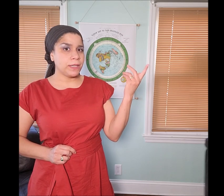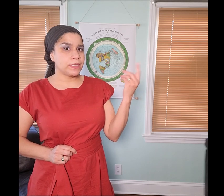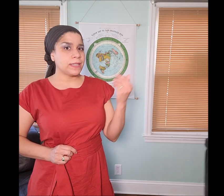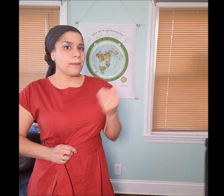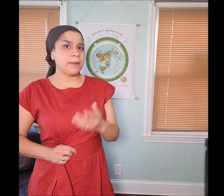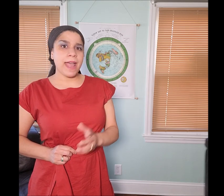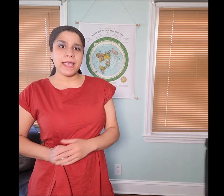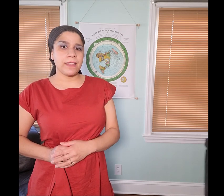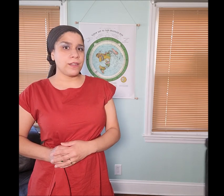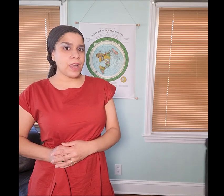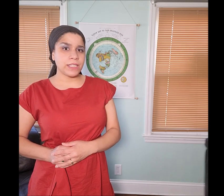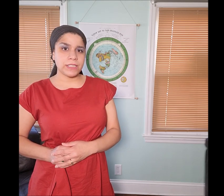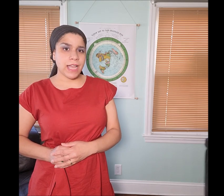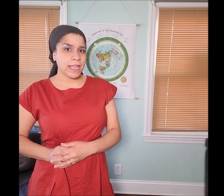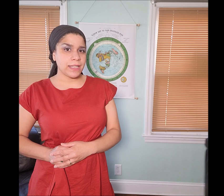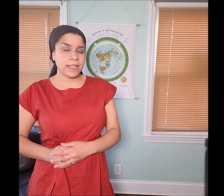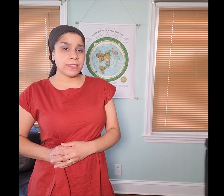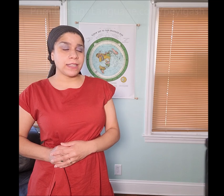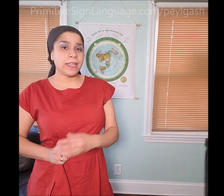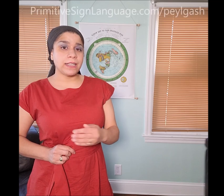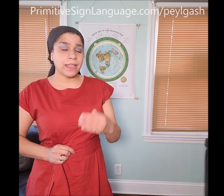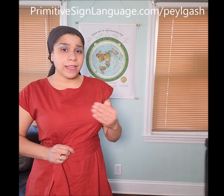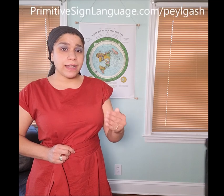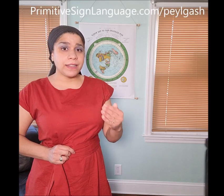it means but I cannot sign it.